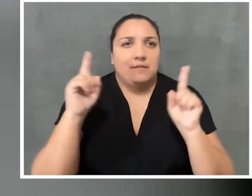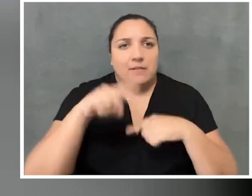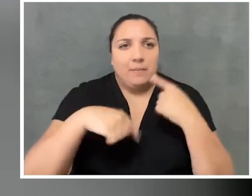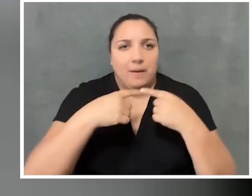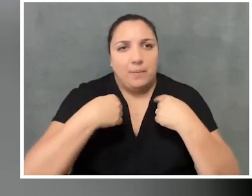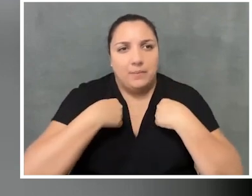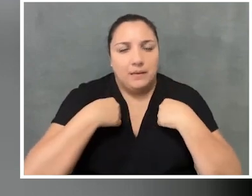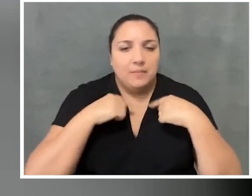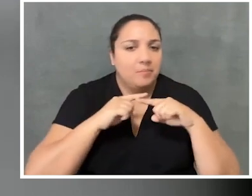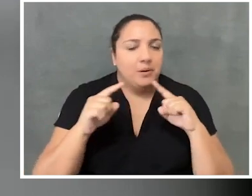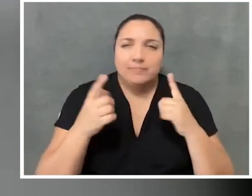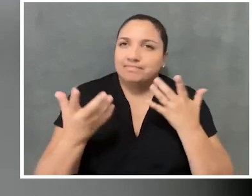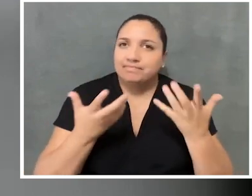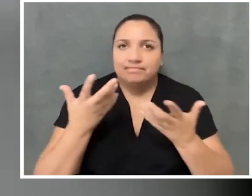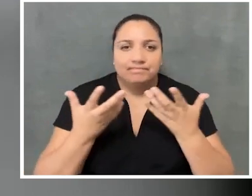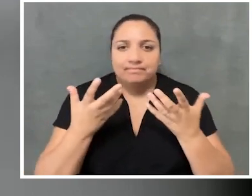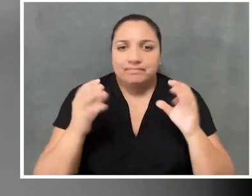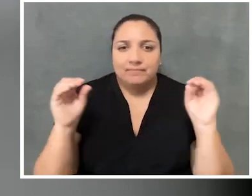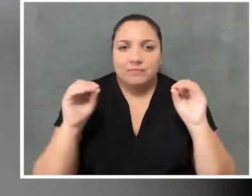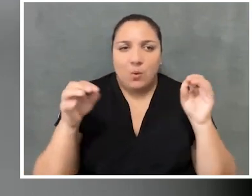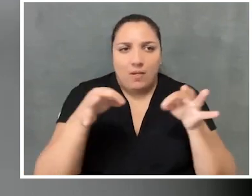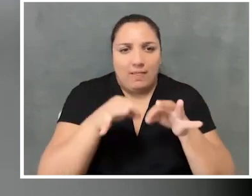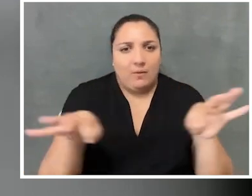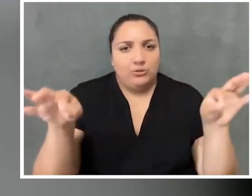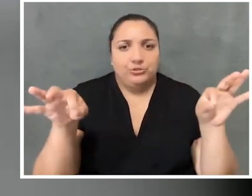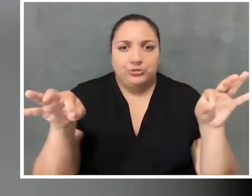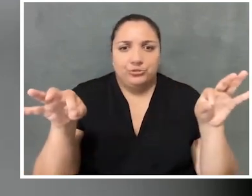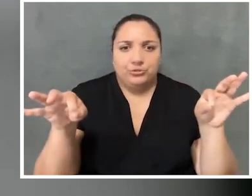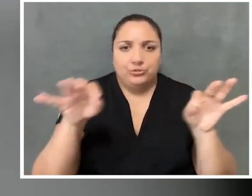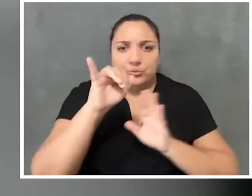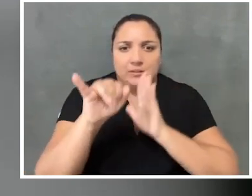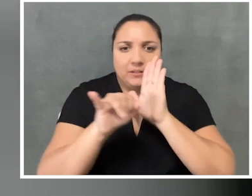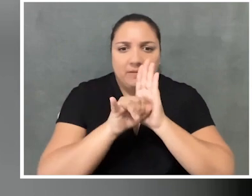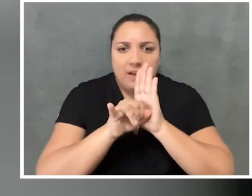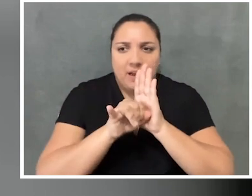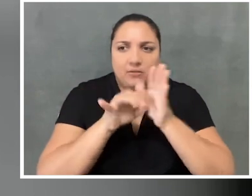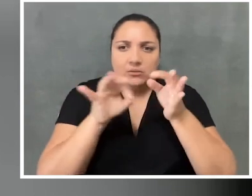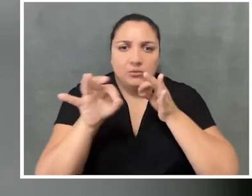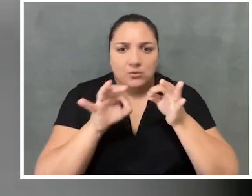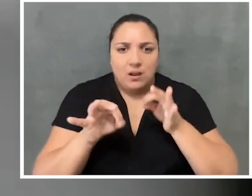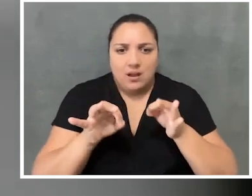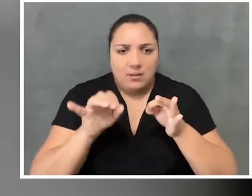but didn't at the time have language to really identify or describe what that was